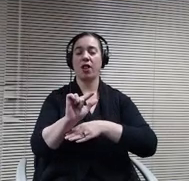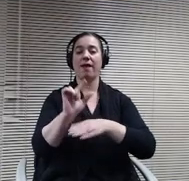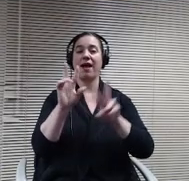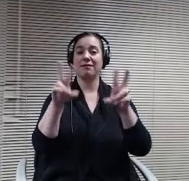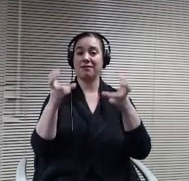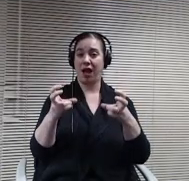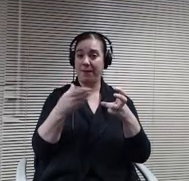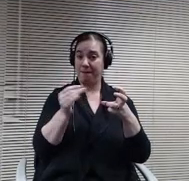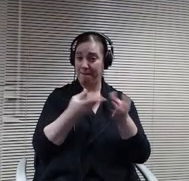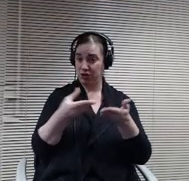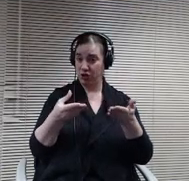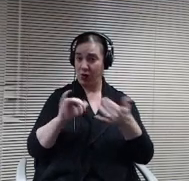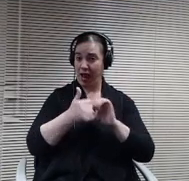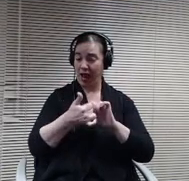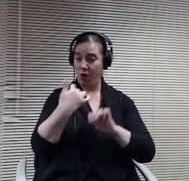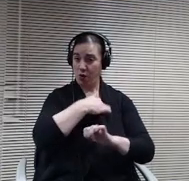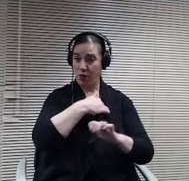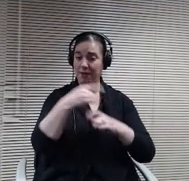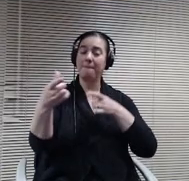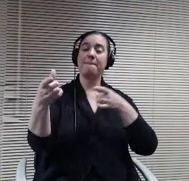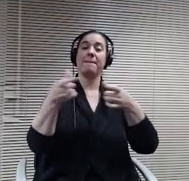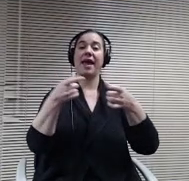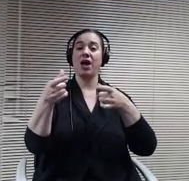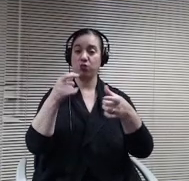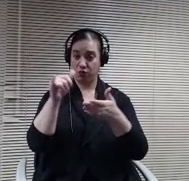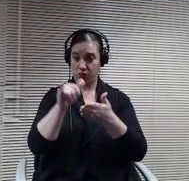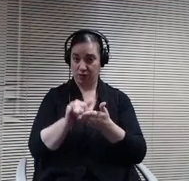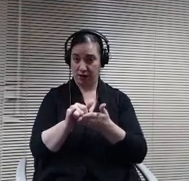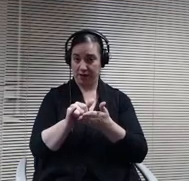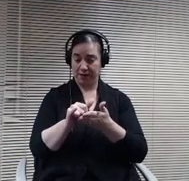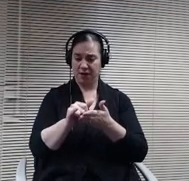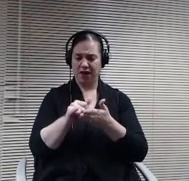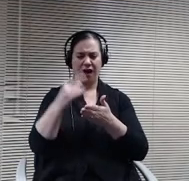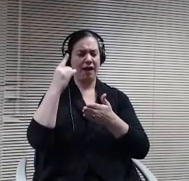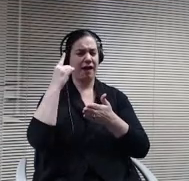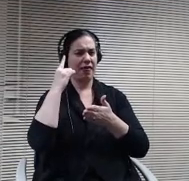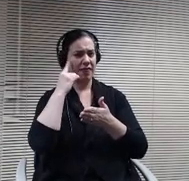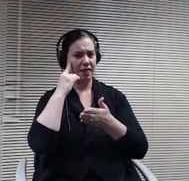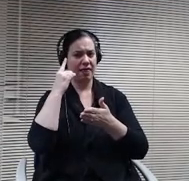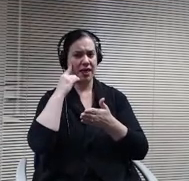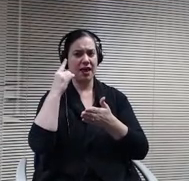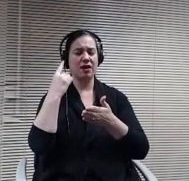I think the direction you had from this policy, overtime of